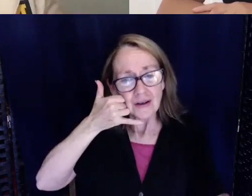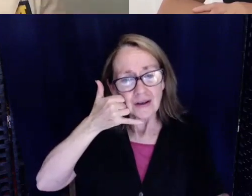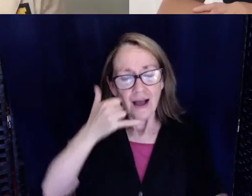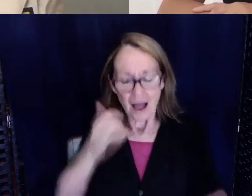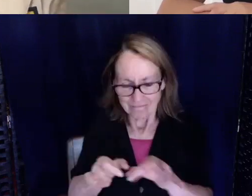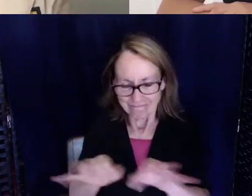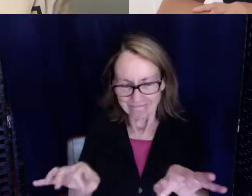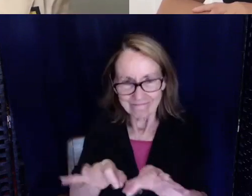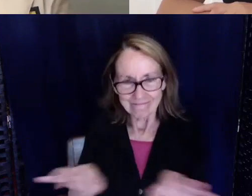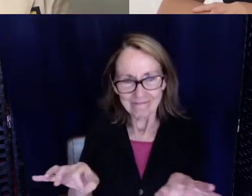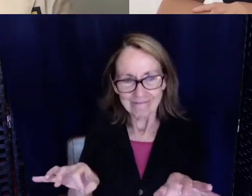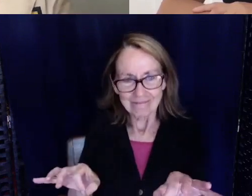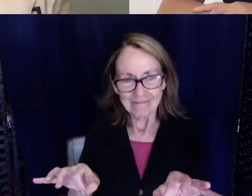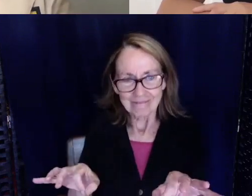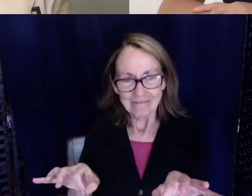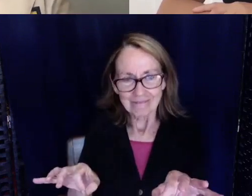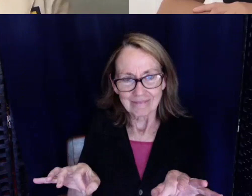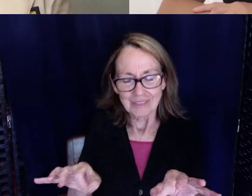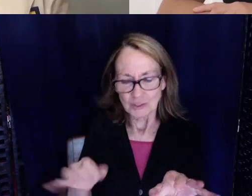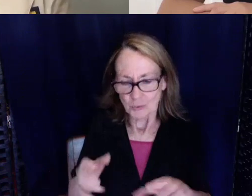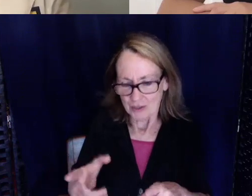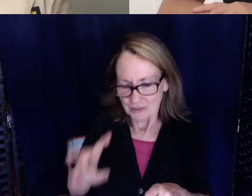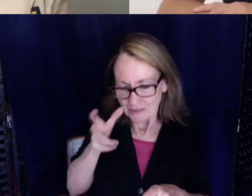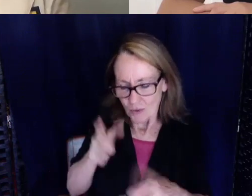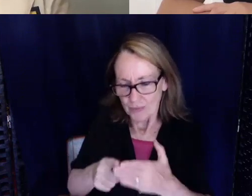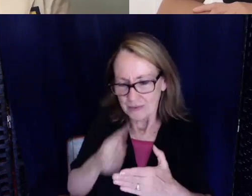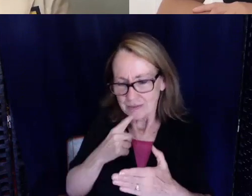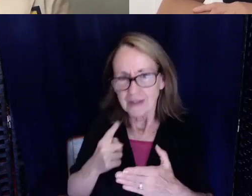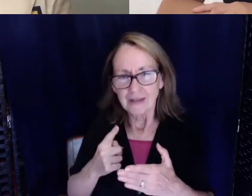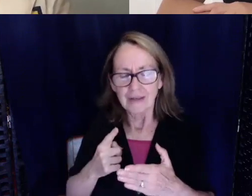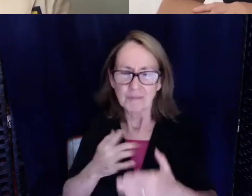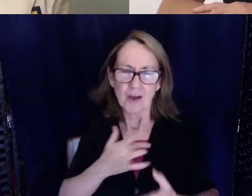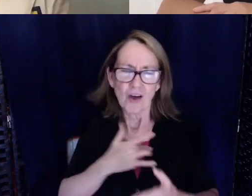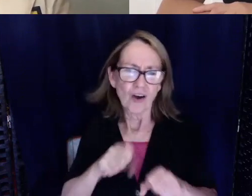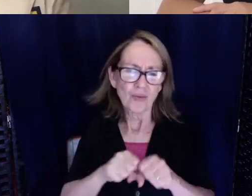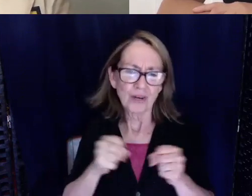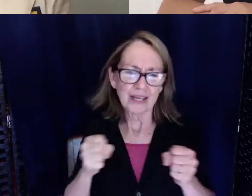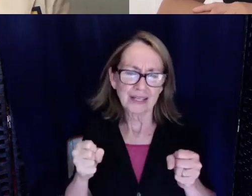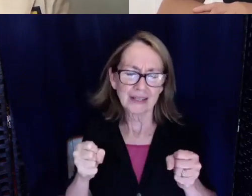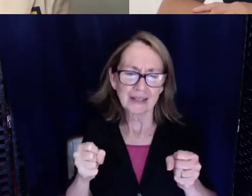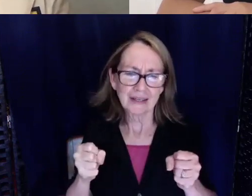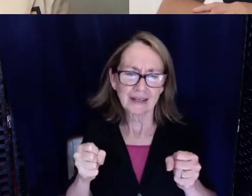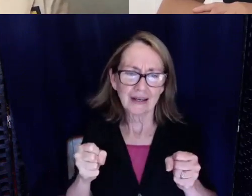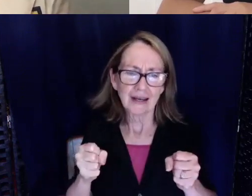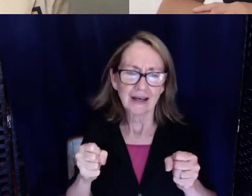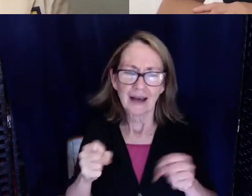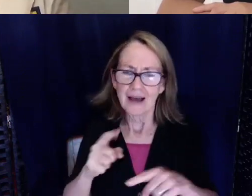so that I could understand what they were saying. It was just really heartbreaking. I couldn't talk to them normally.